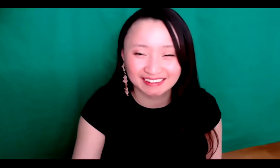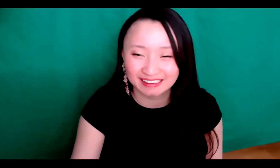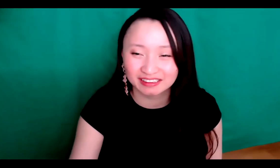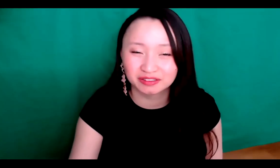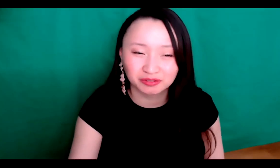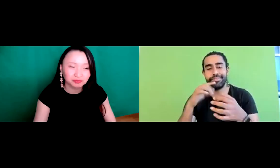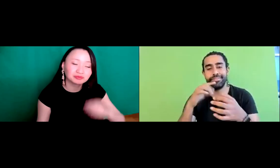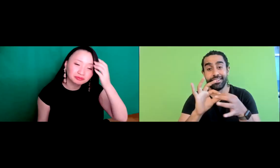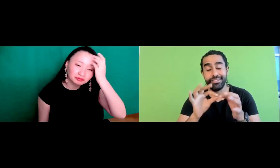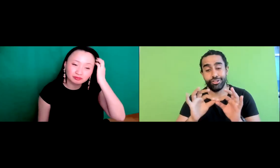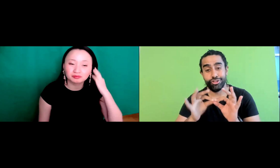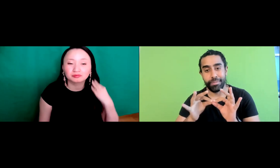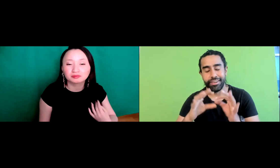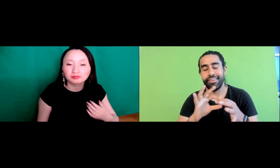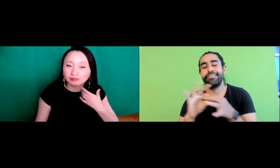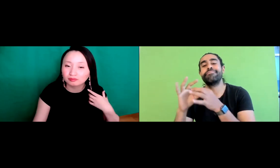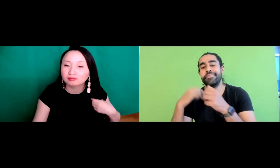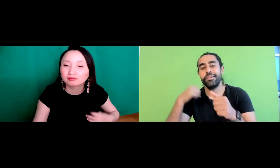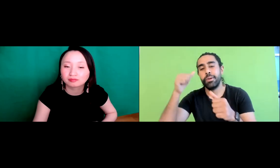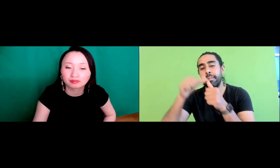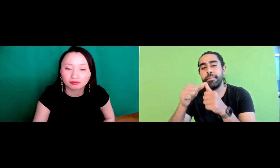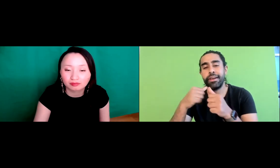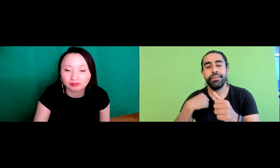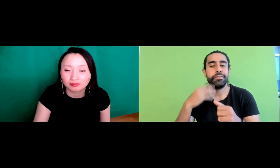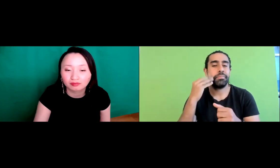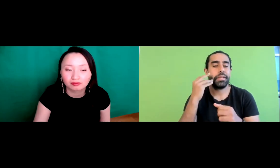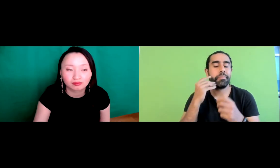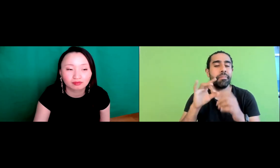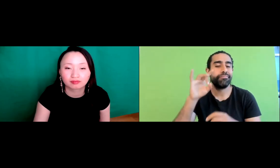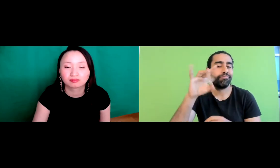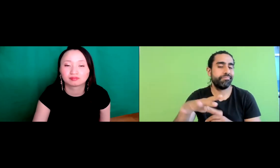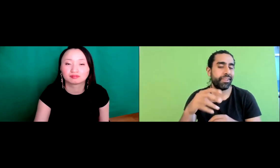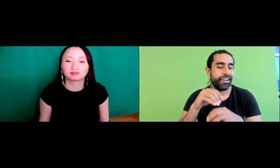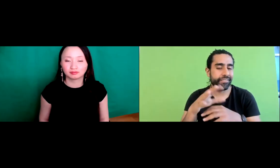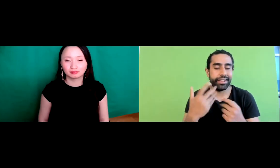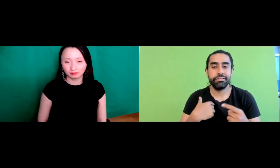It's okay, it's fine. When Sachiko talked about the interpreter